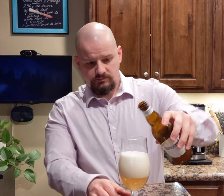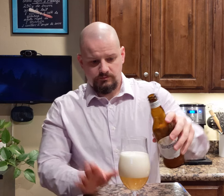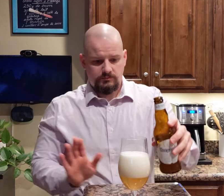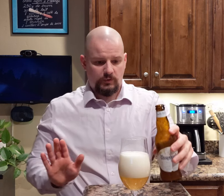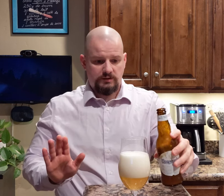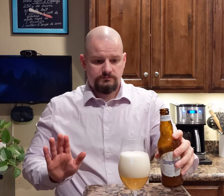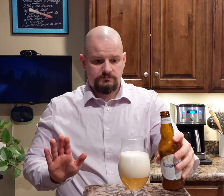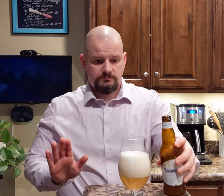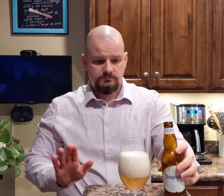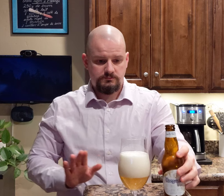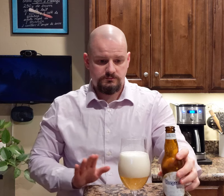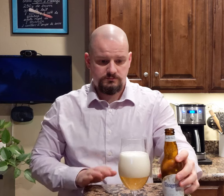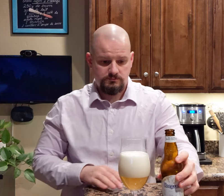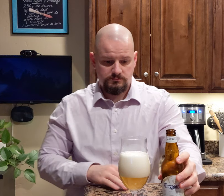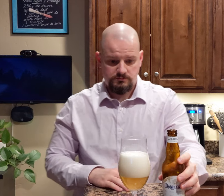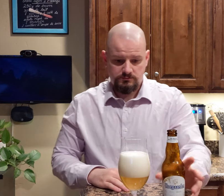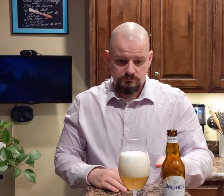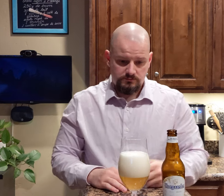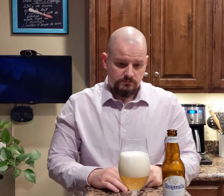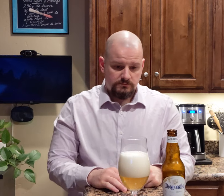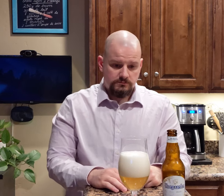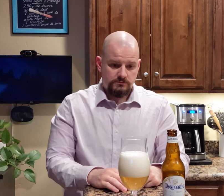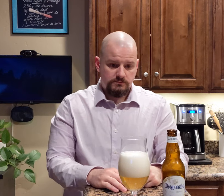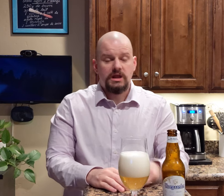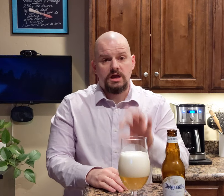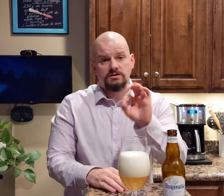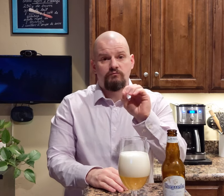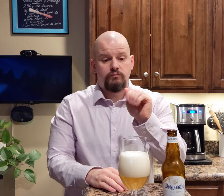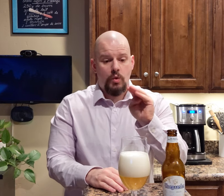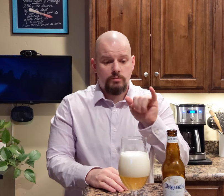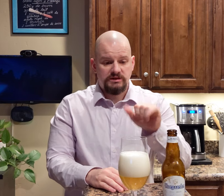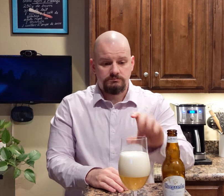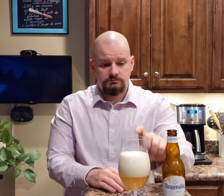There. It's foamy.